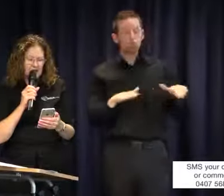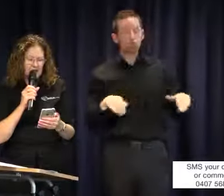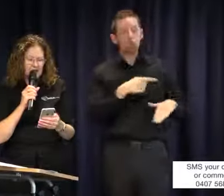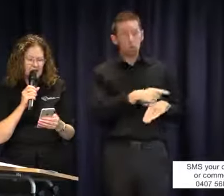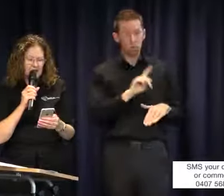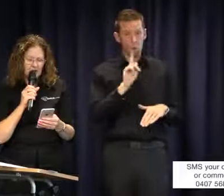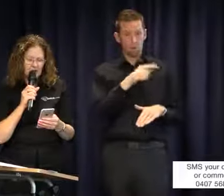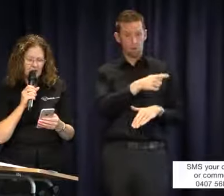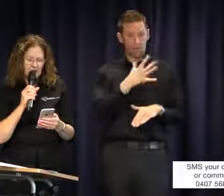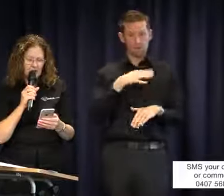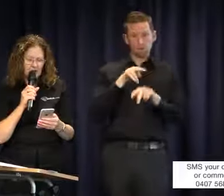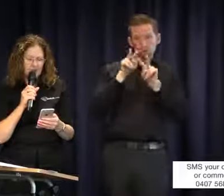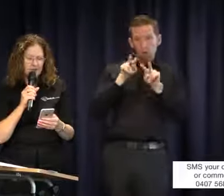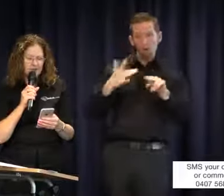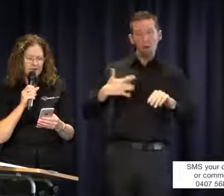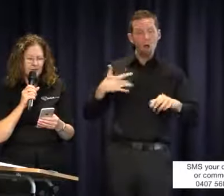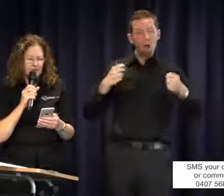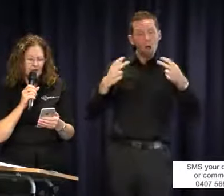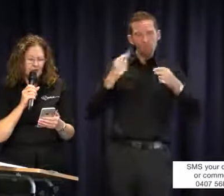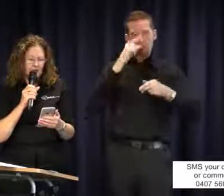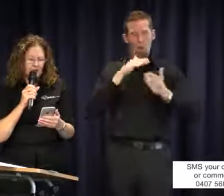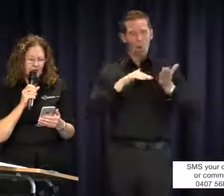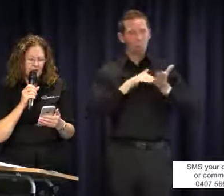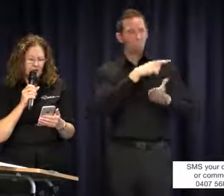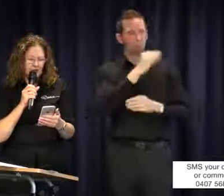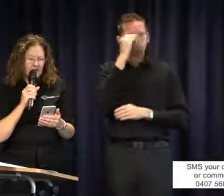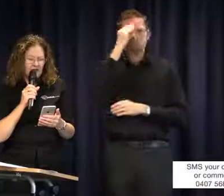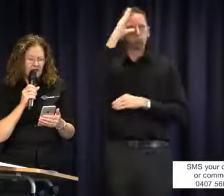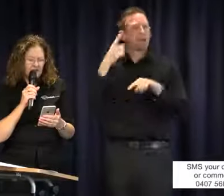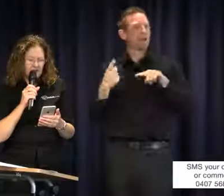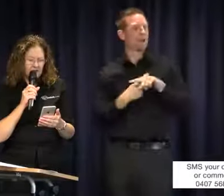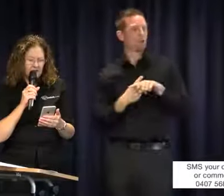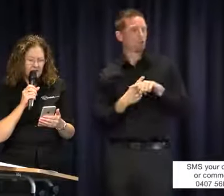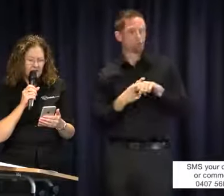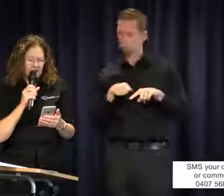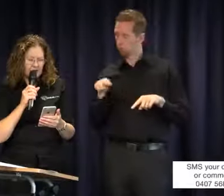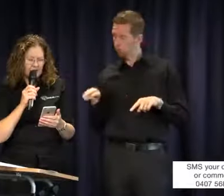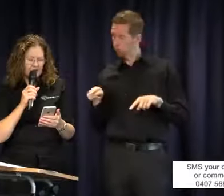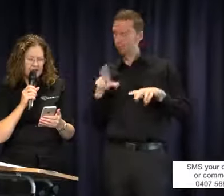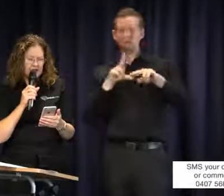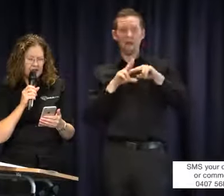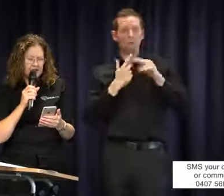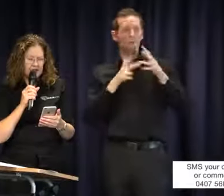to boost their knowledge of English. That is a father of three children. And he said